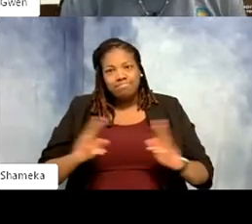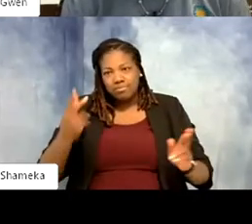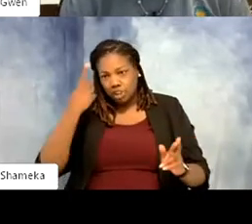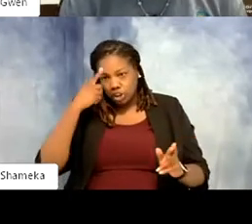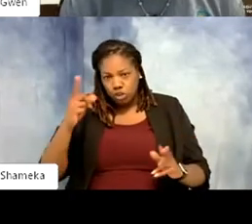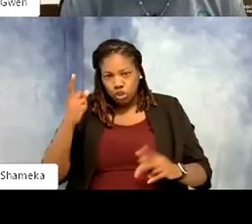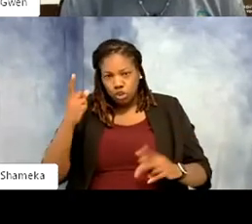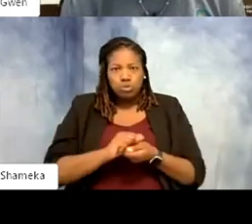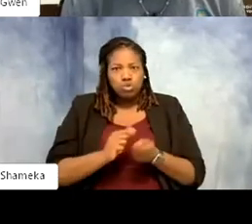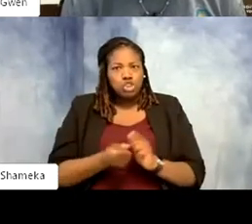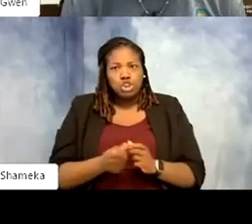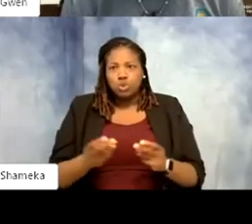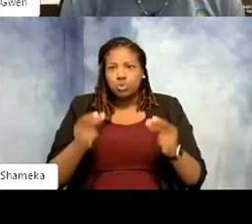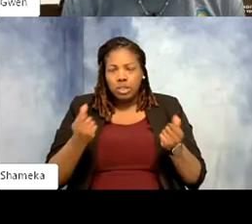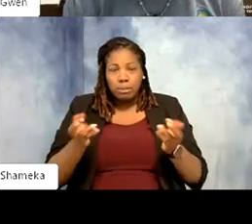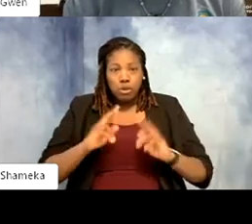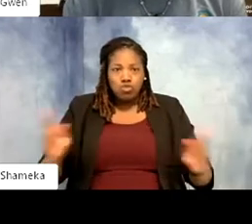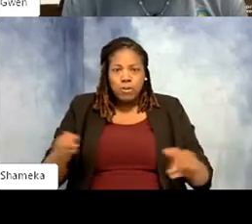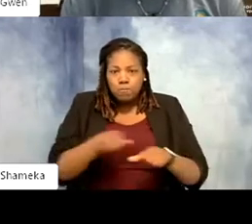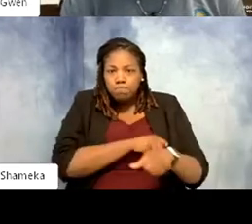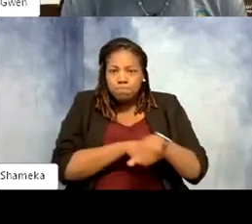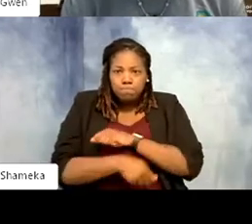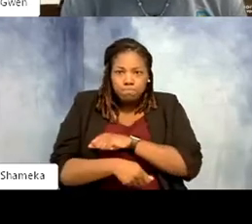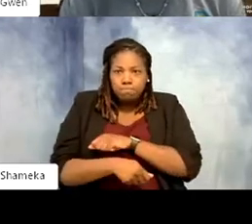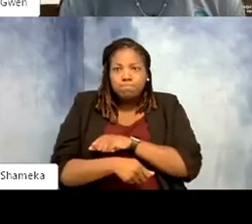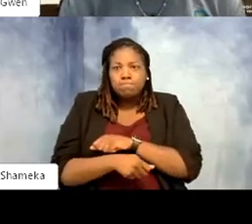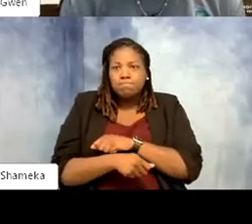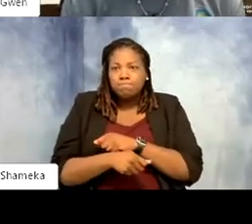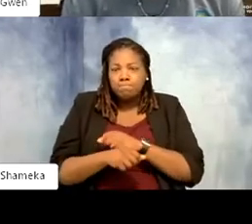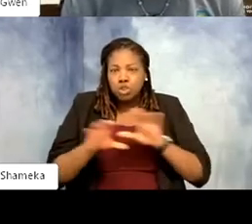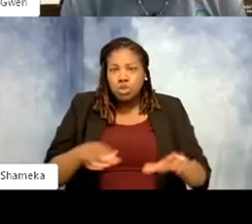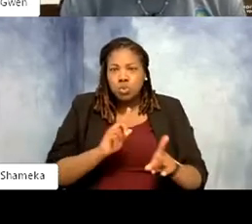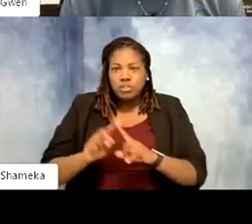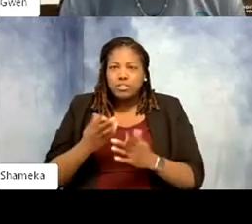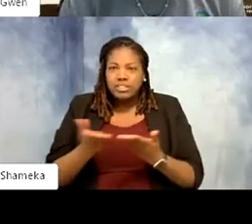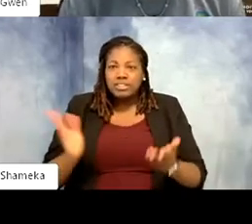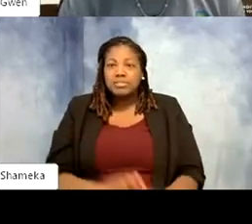turn and jump in and be ready to do same job that we do every day just different. >>Shellie: yeah, just different.